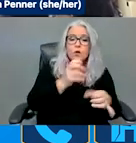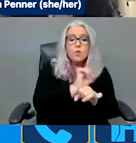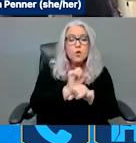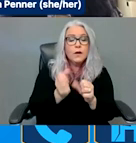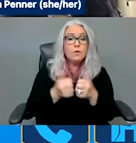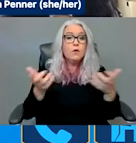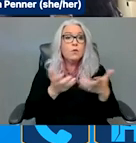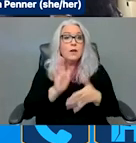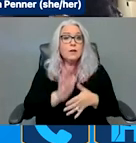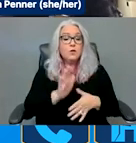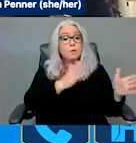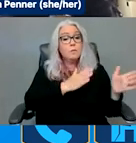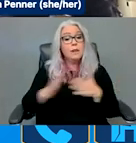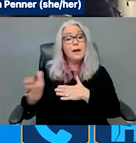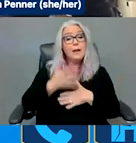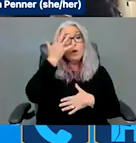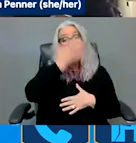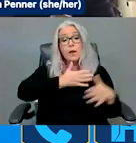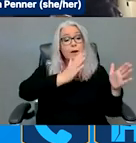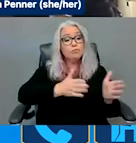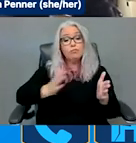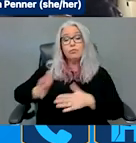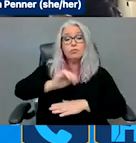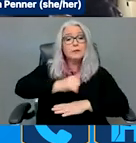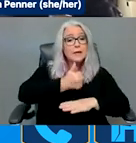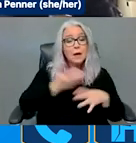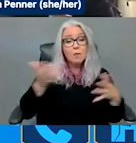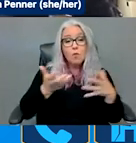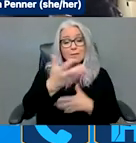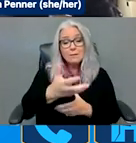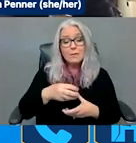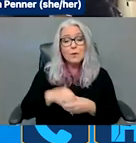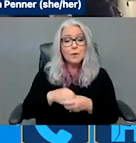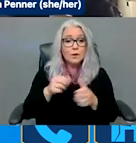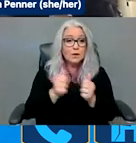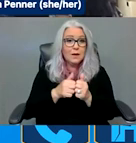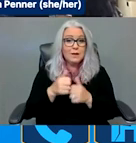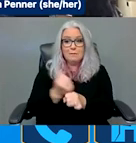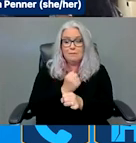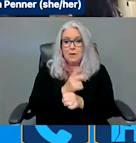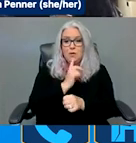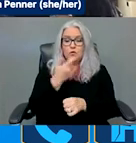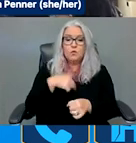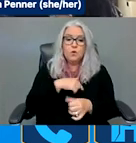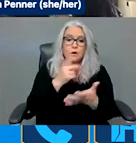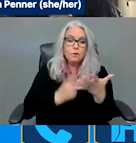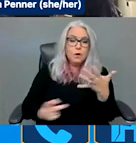What is included that is ensuring we are prioritizing people with disabilities living in the community and also people with disabilities